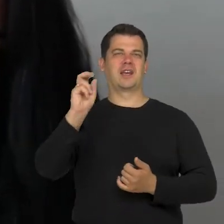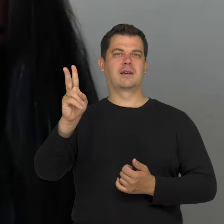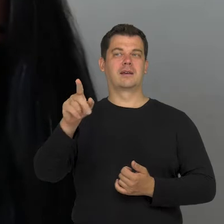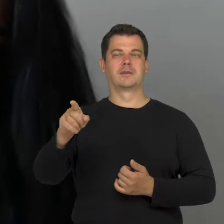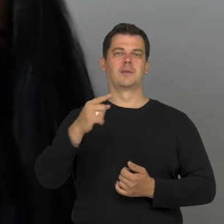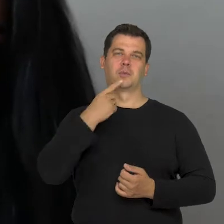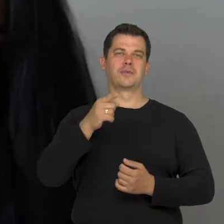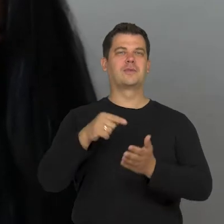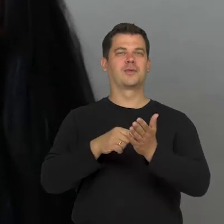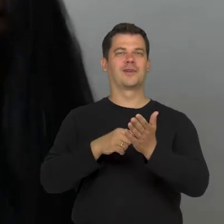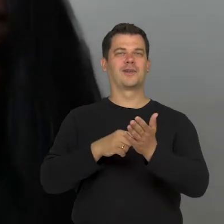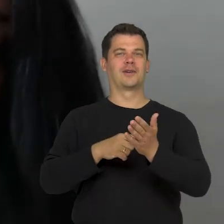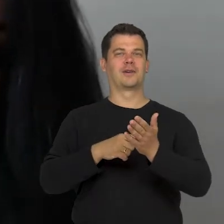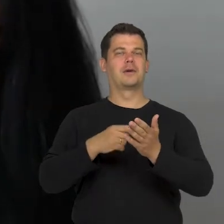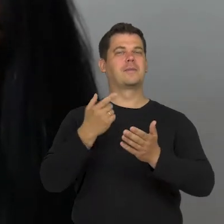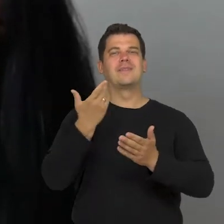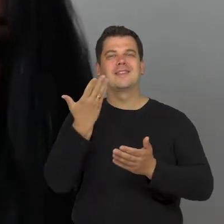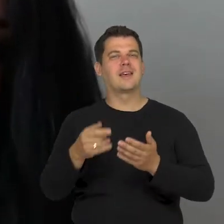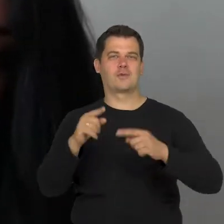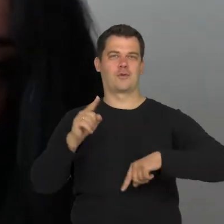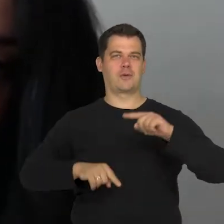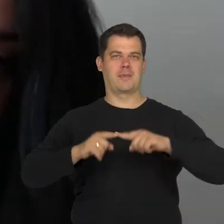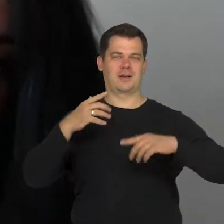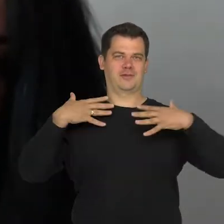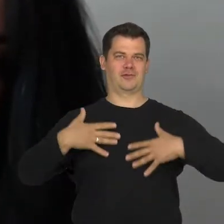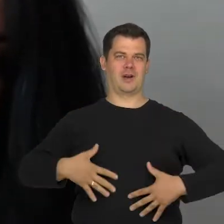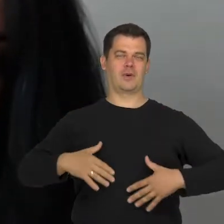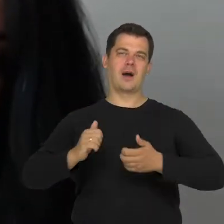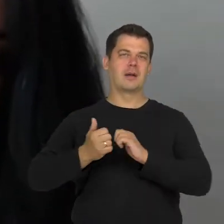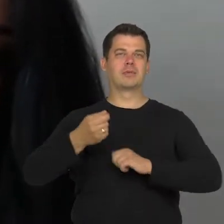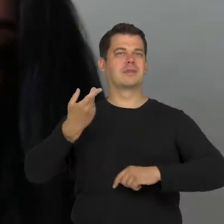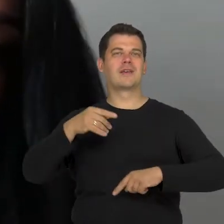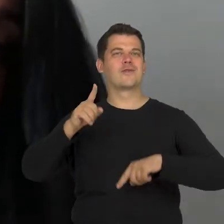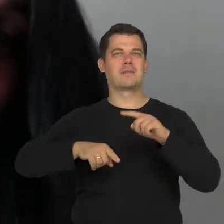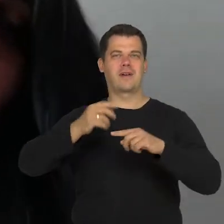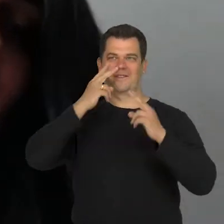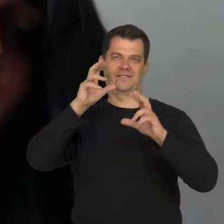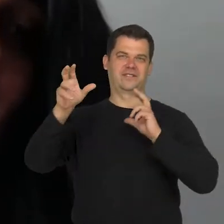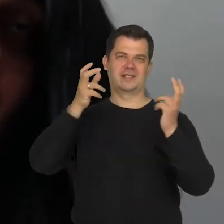in order to describe their non-normative bodies, non-normative appearance or a non-normative canon.